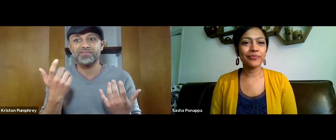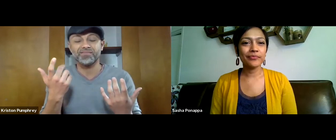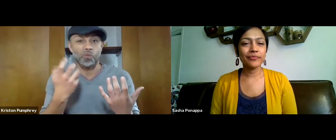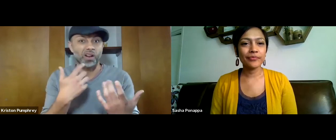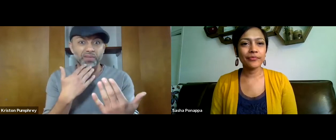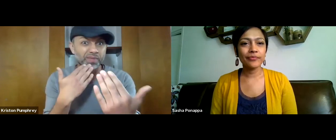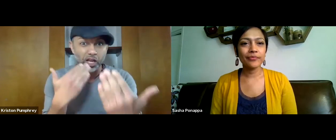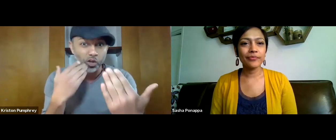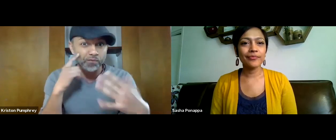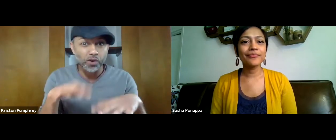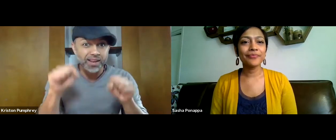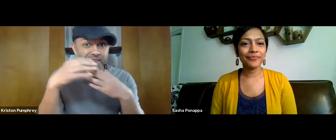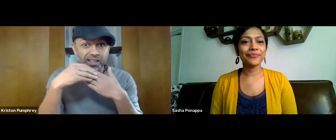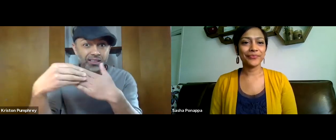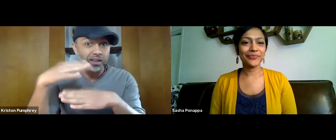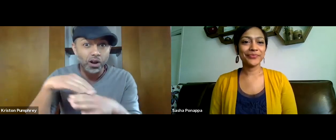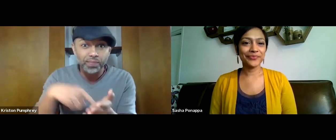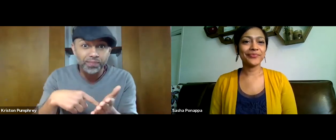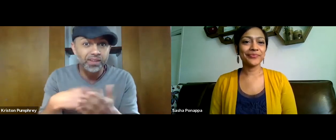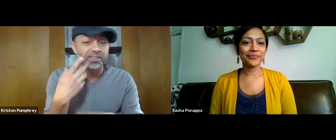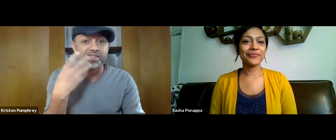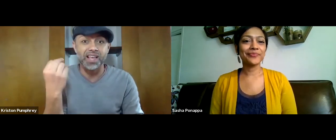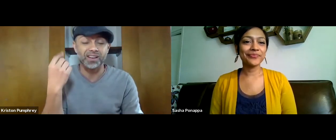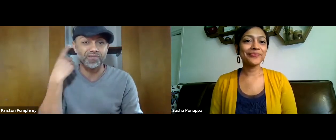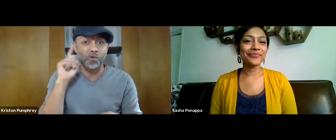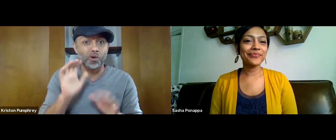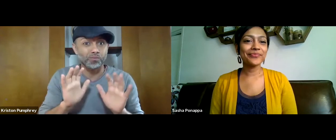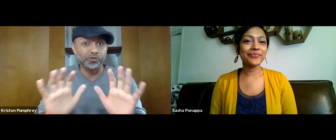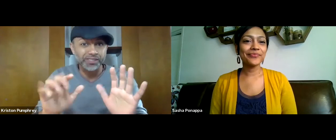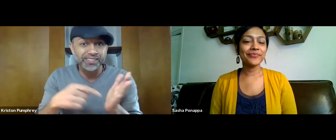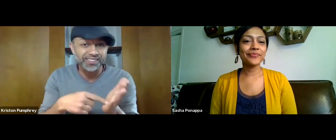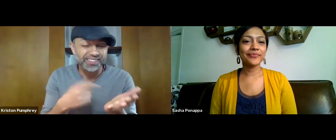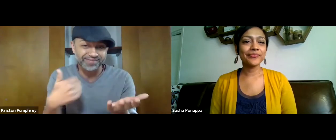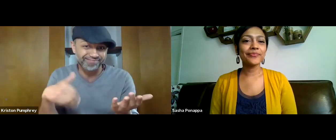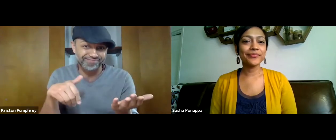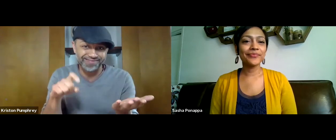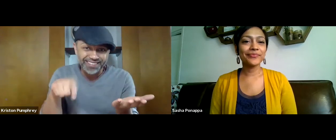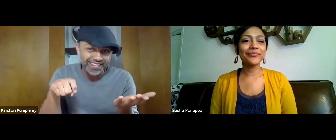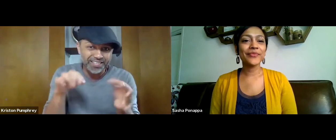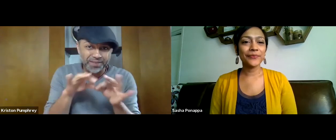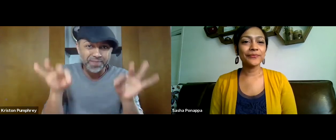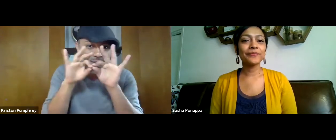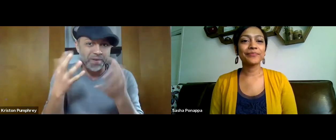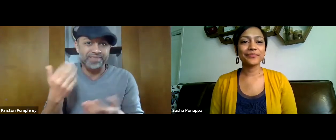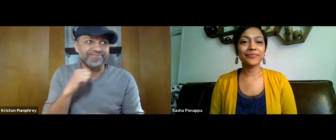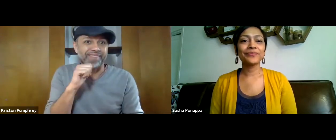Really, we wanna thank you for taking the time to lead this as the director of the foundation.